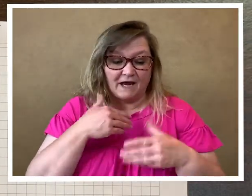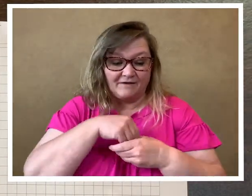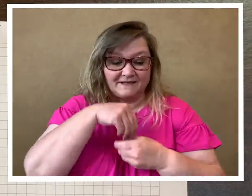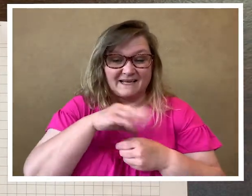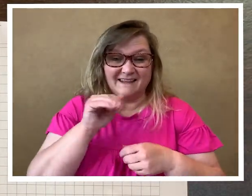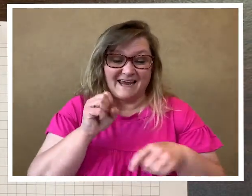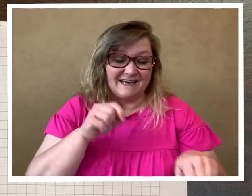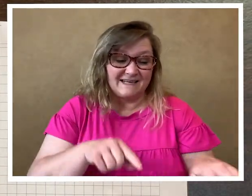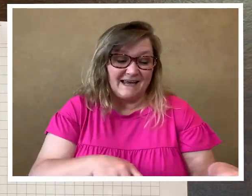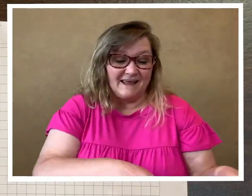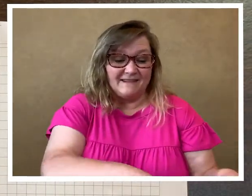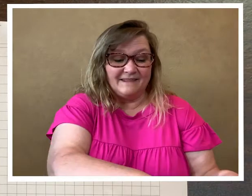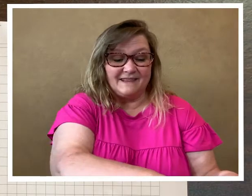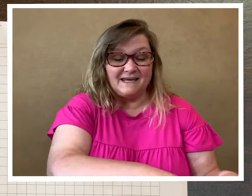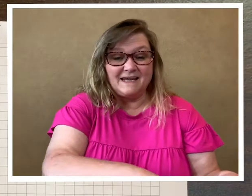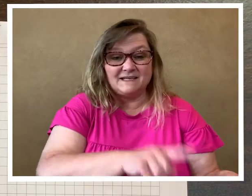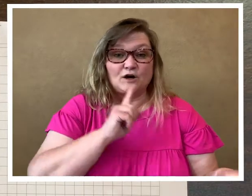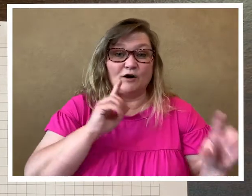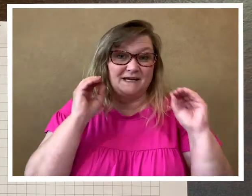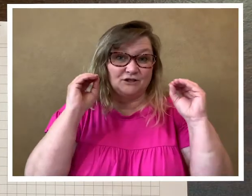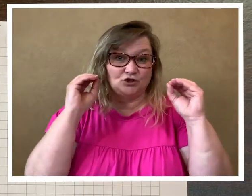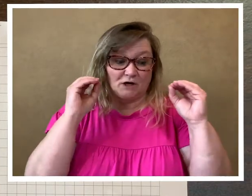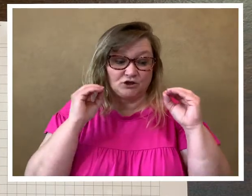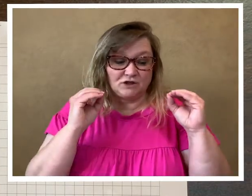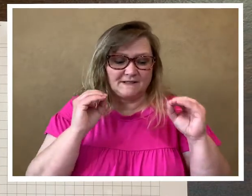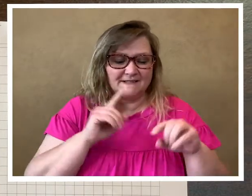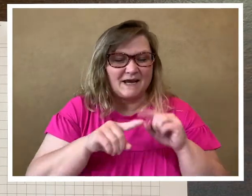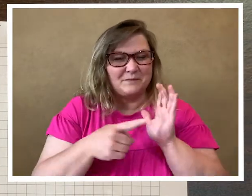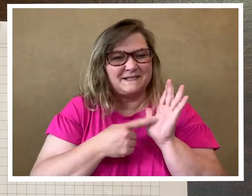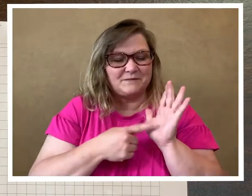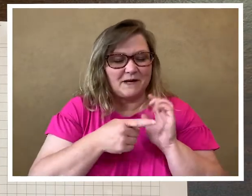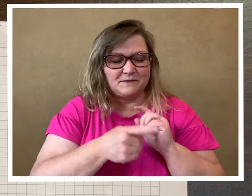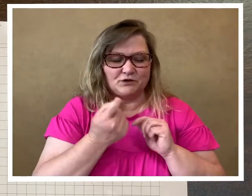have inside the case... these are the instructions but sometimes they're a